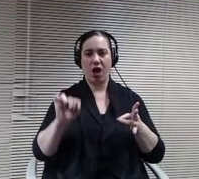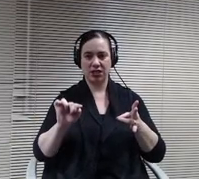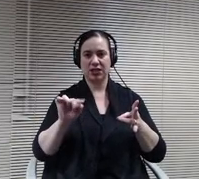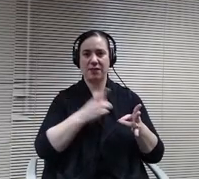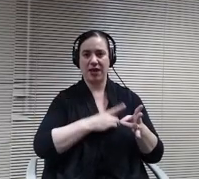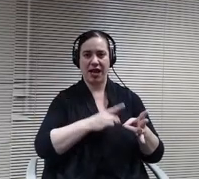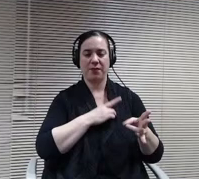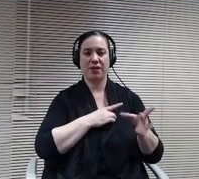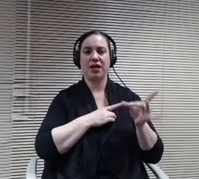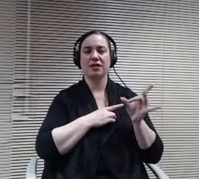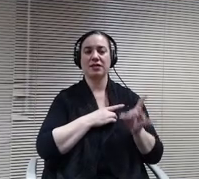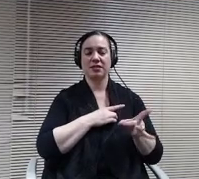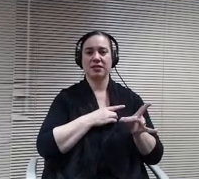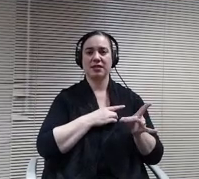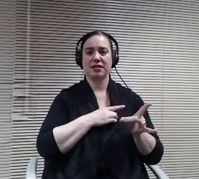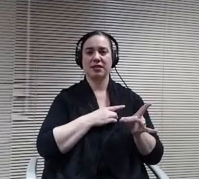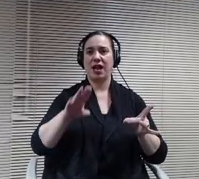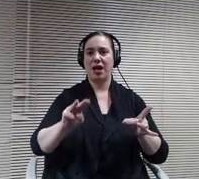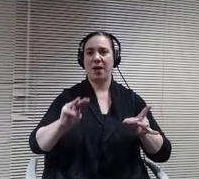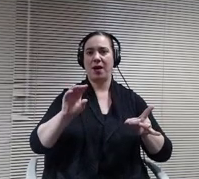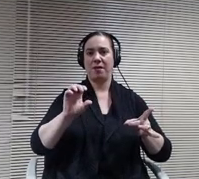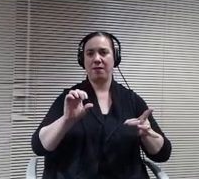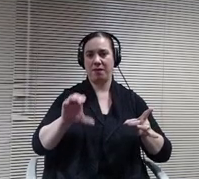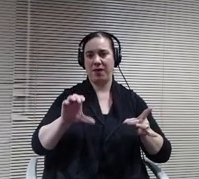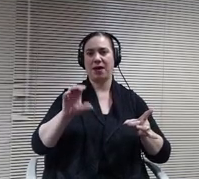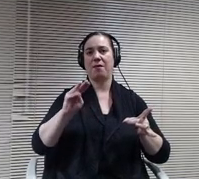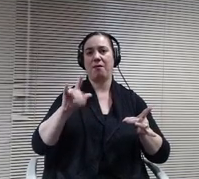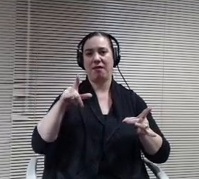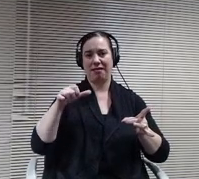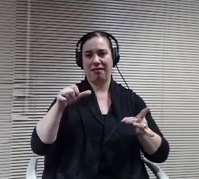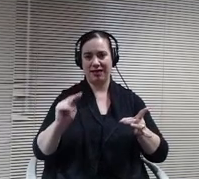Great thank you Doctor Pearson. Can I get a motion to approve